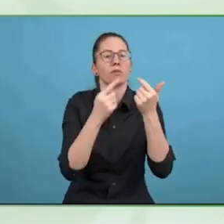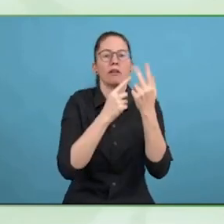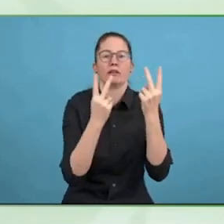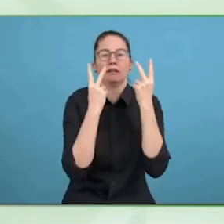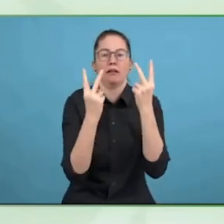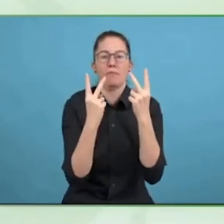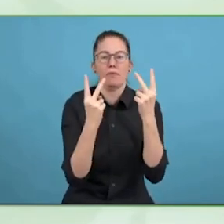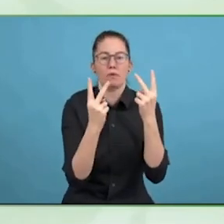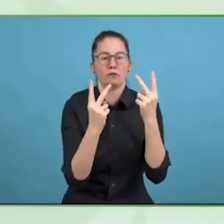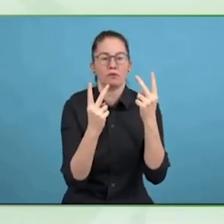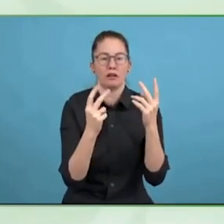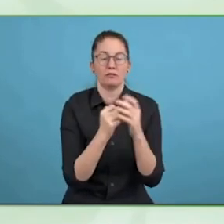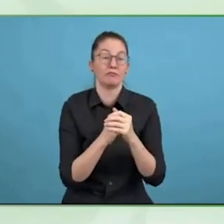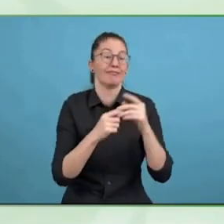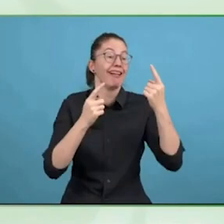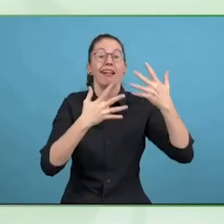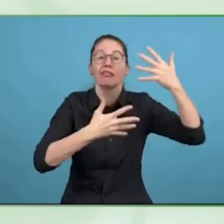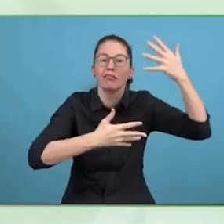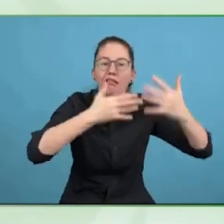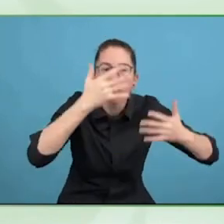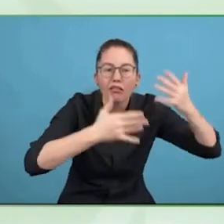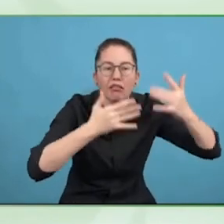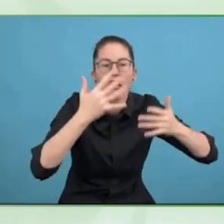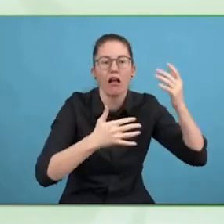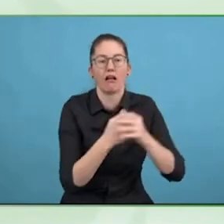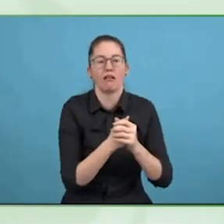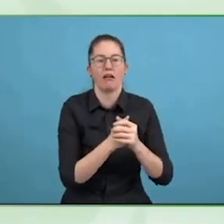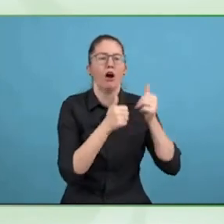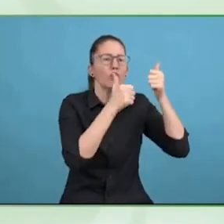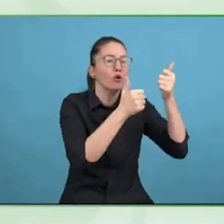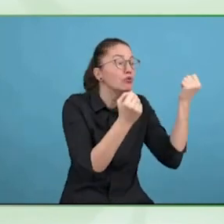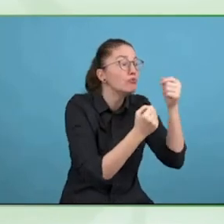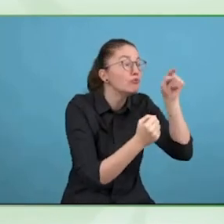But it is very important that a solution developed in one part of